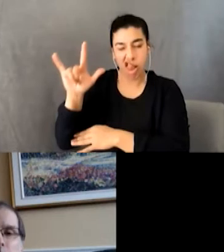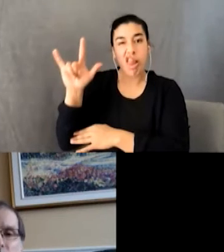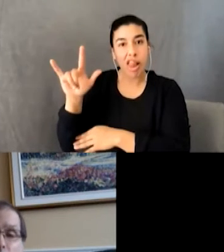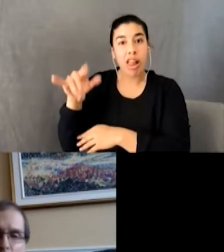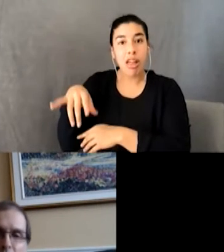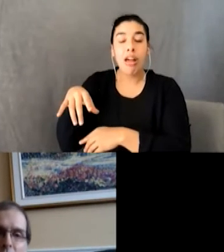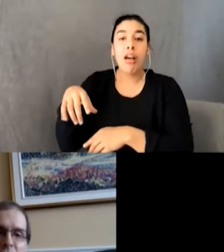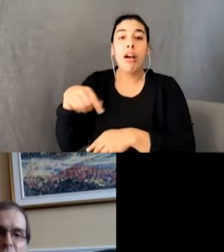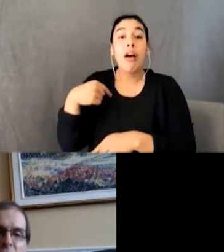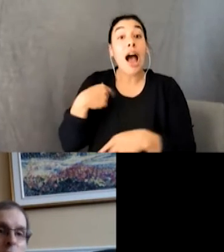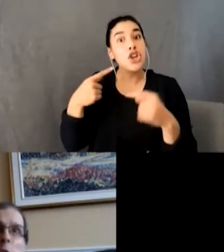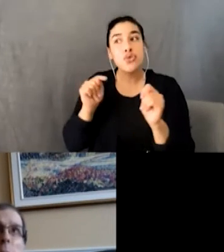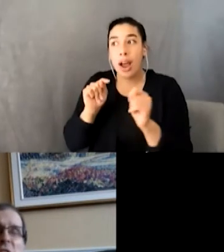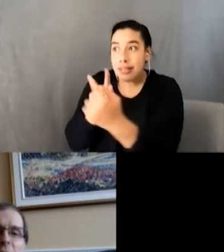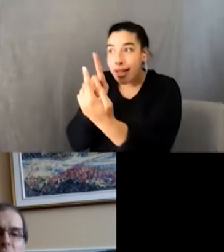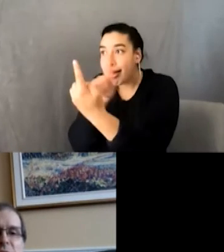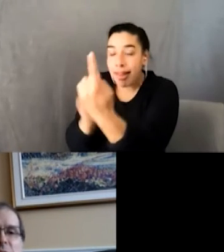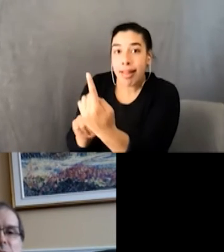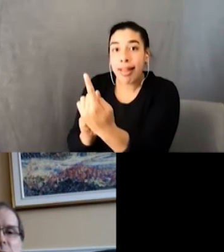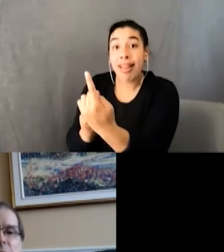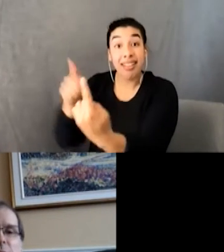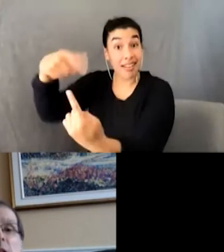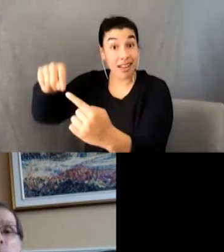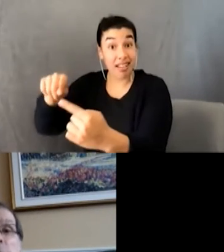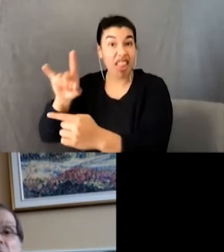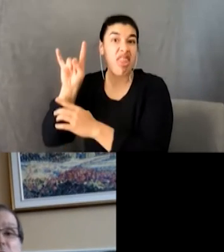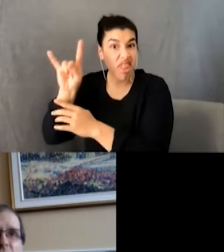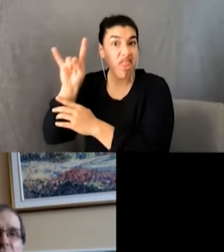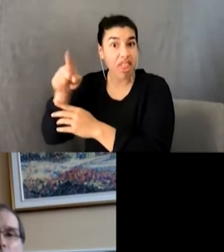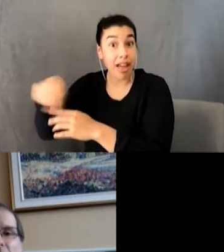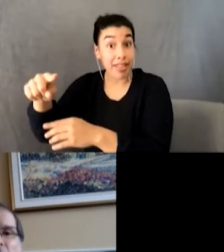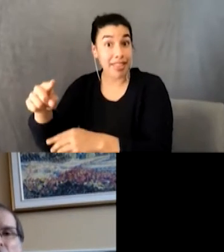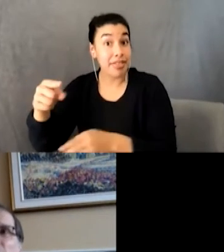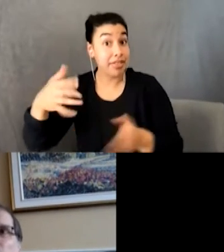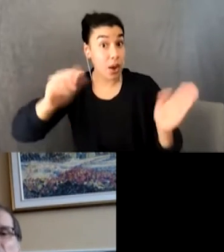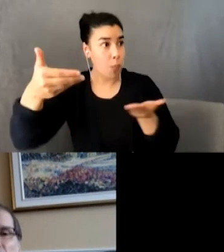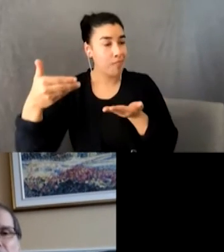in between classes, but they never listened. Maybe I should’ve teased my hair and worn eyeliner.